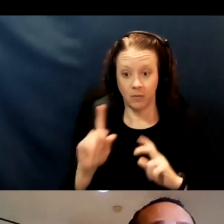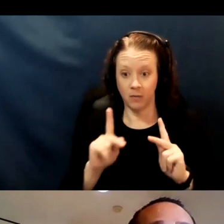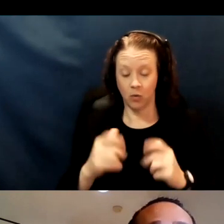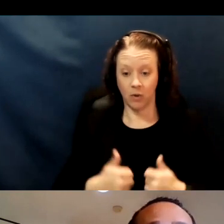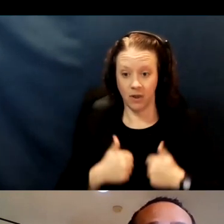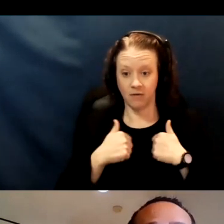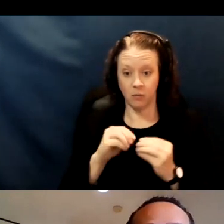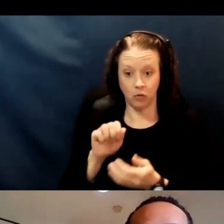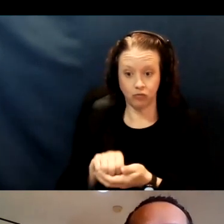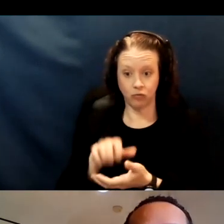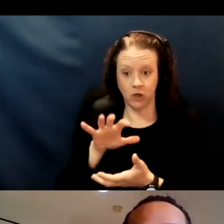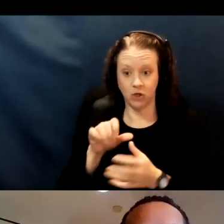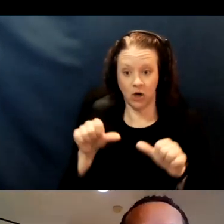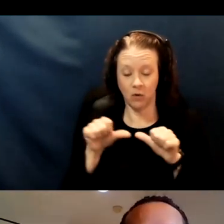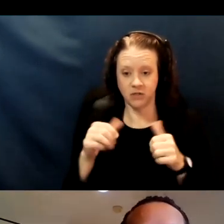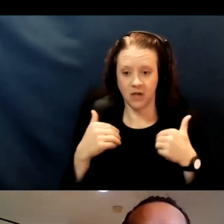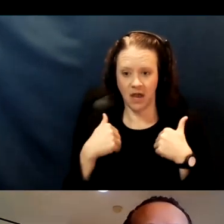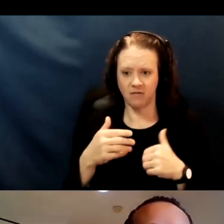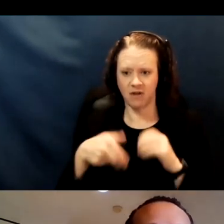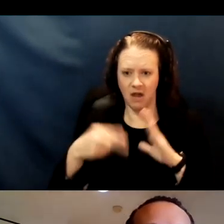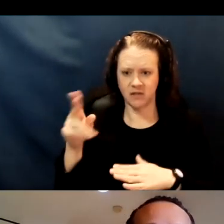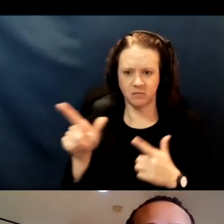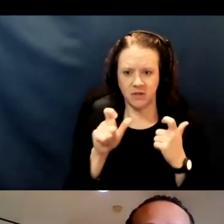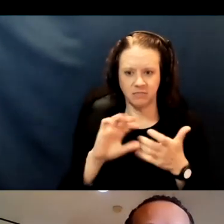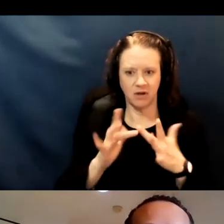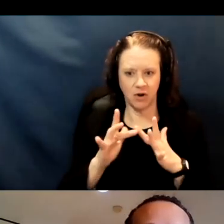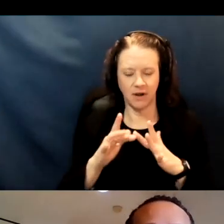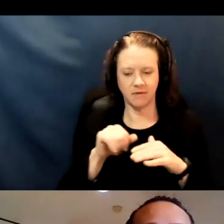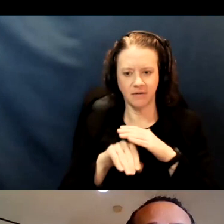and have broadband internet access and a lot of social capital,